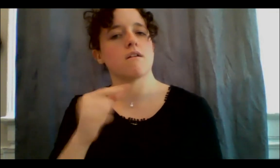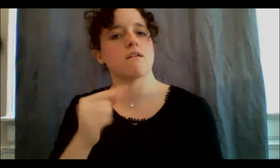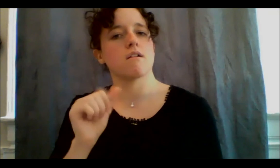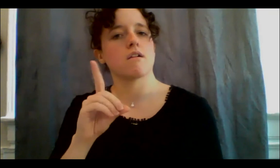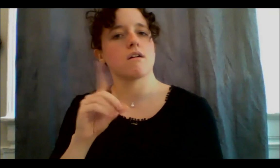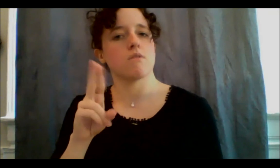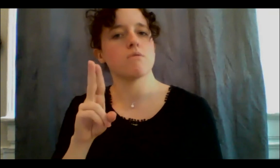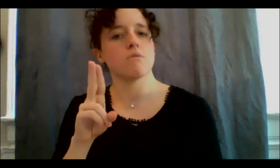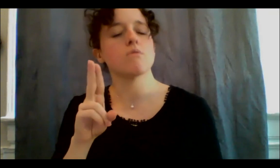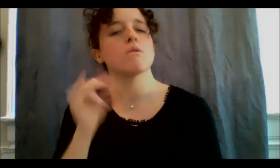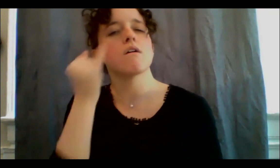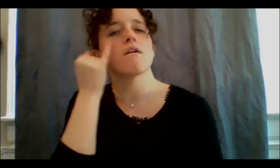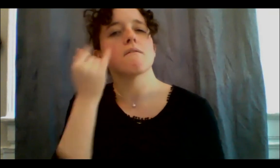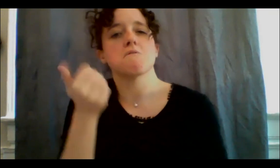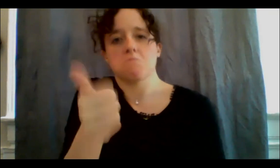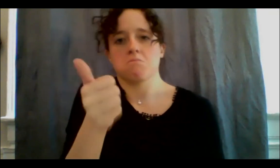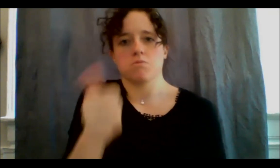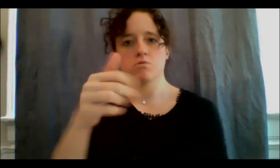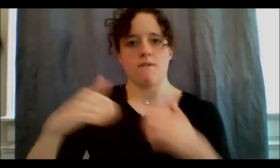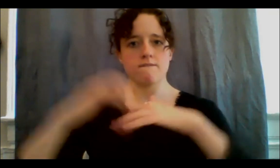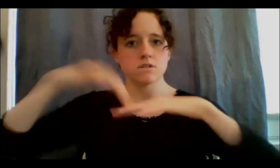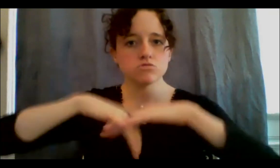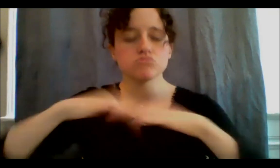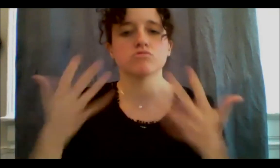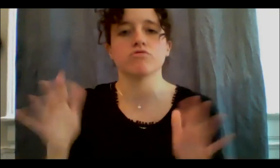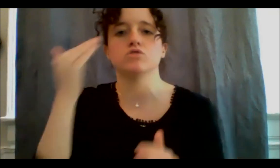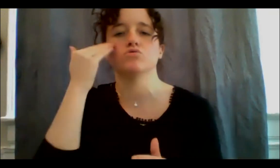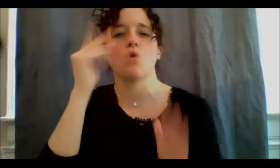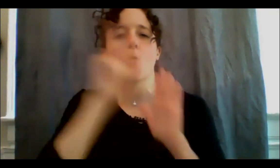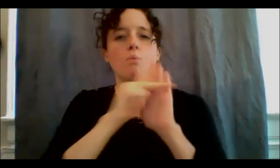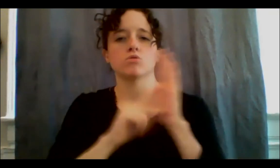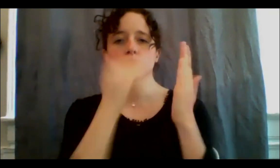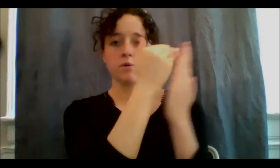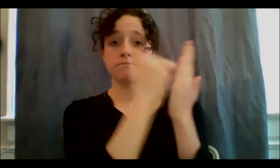know about these principles, you can get your council to look at them and